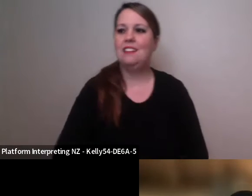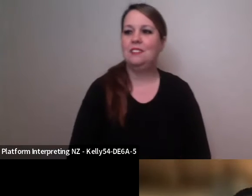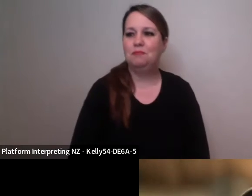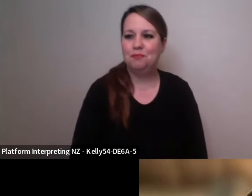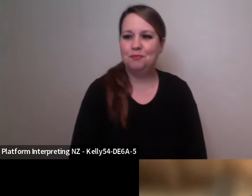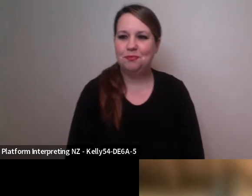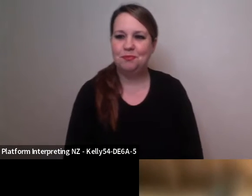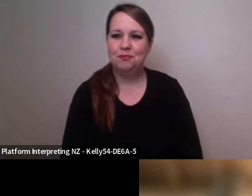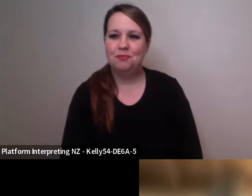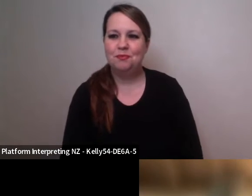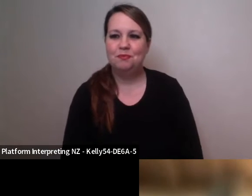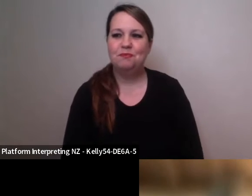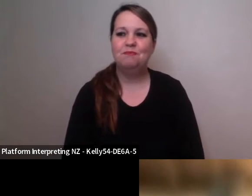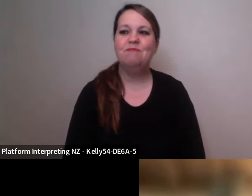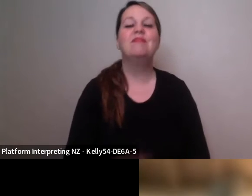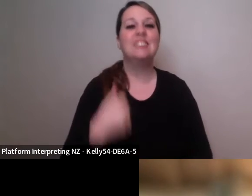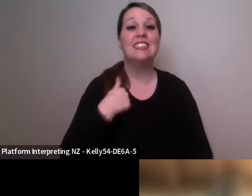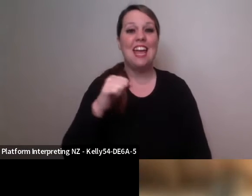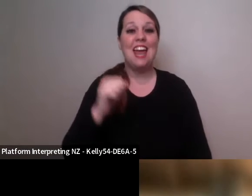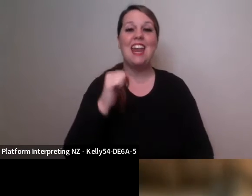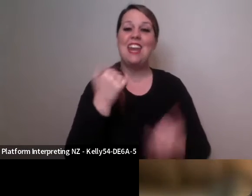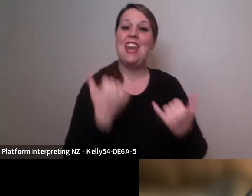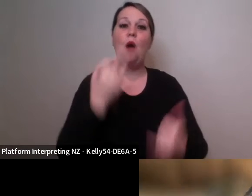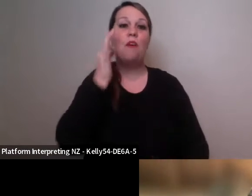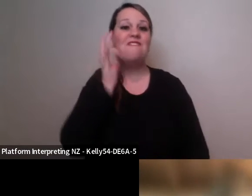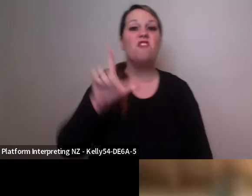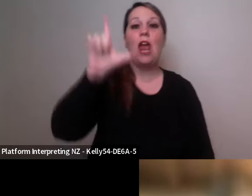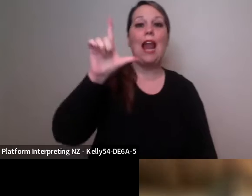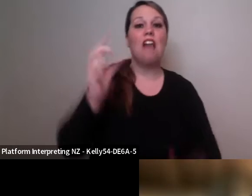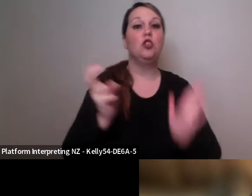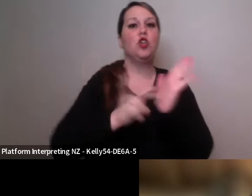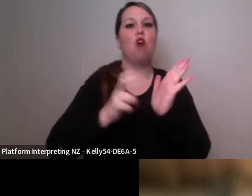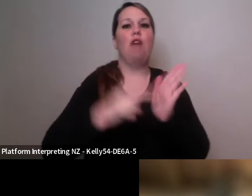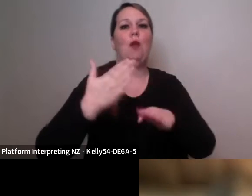Yeah I mean back being a freelancer I'm sure a lot of artists know that you've often got, you know